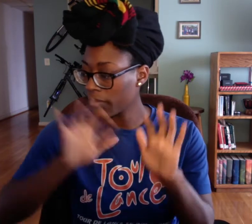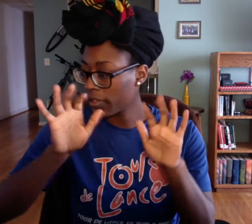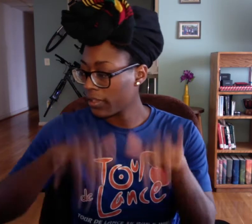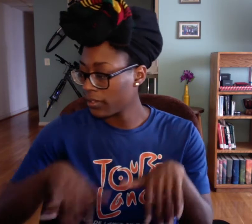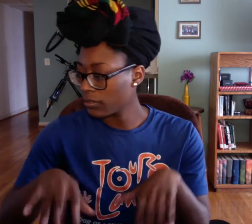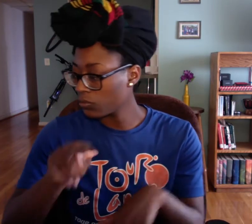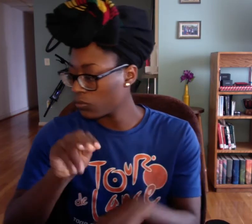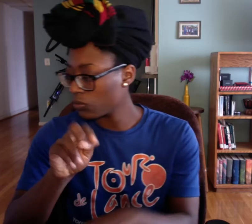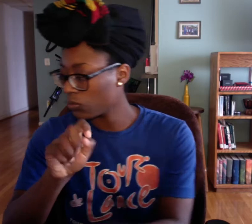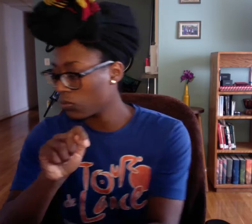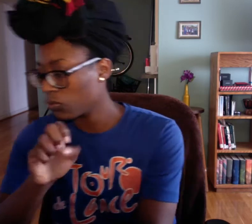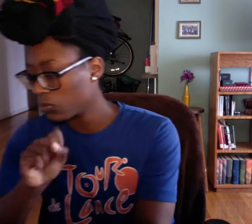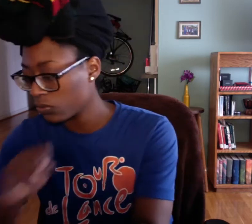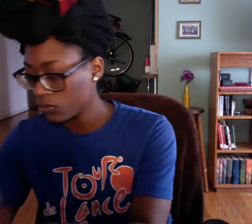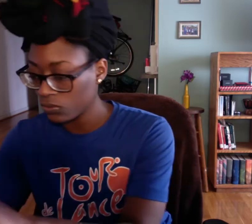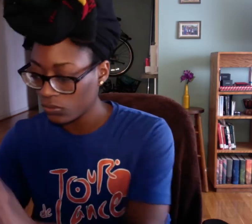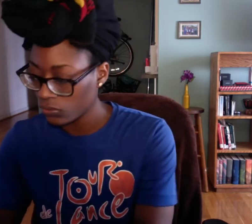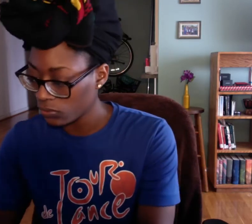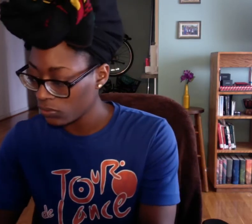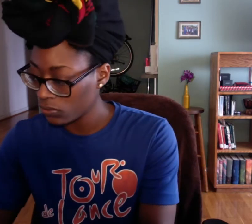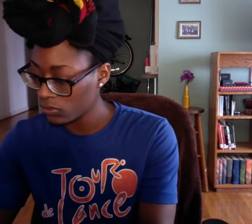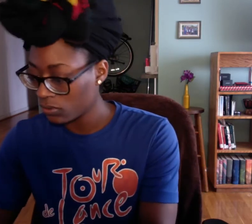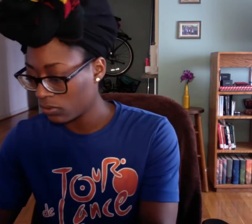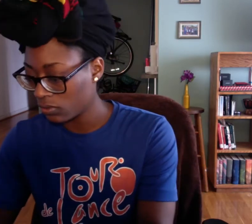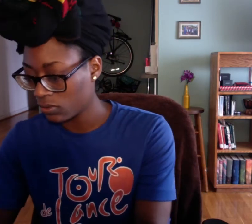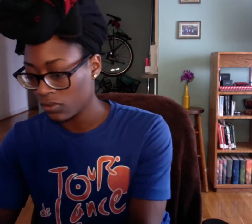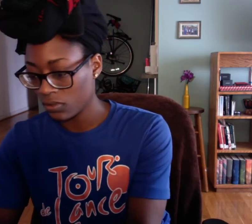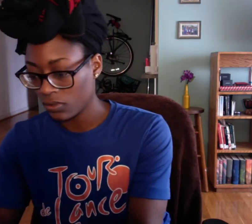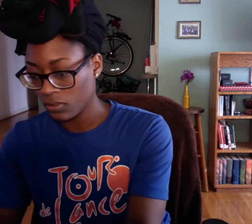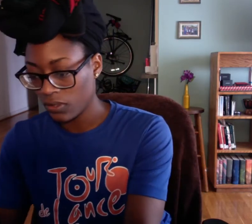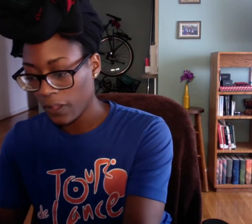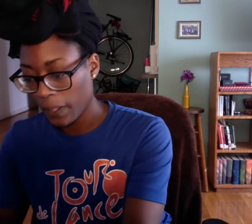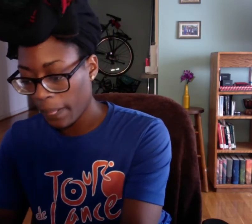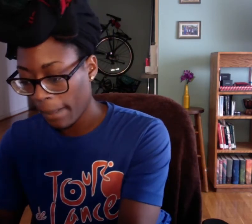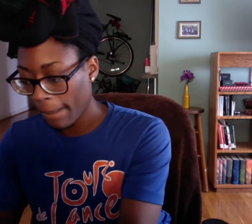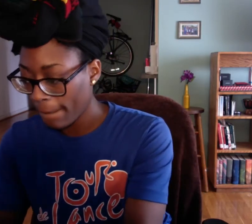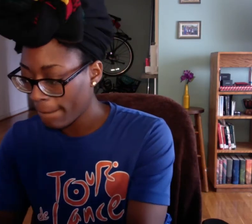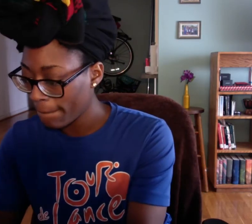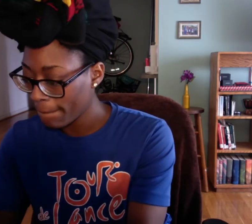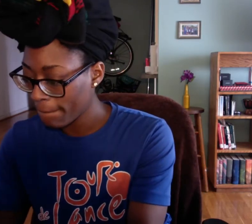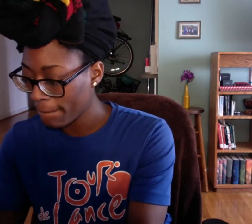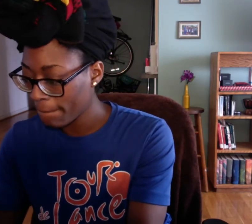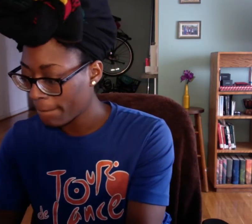And I can show you what my typed notes look like too.